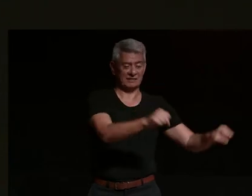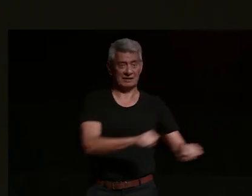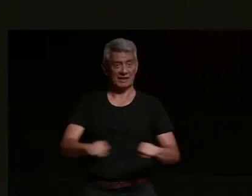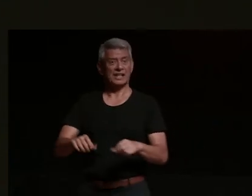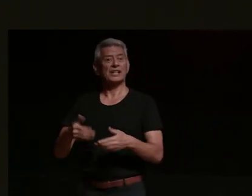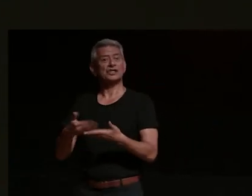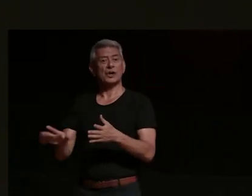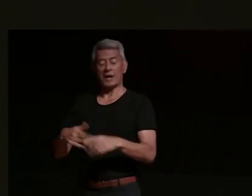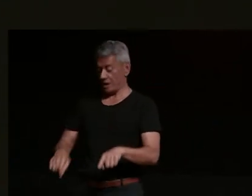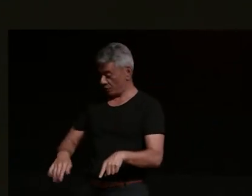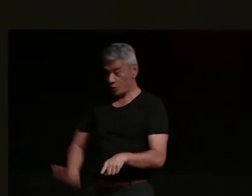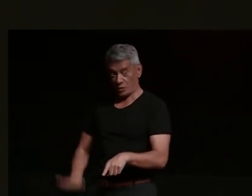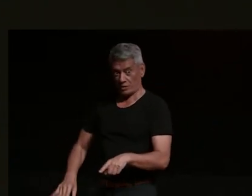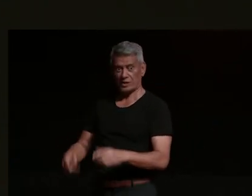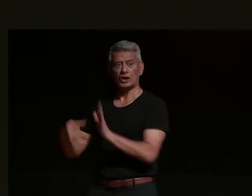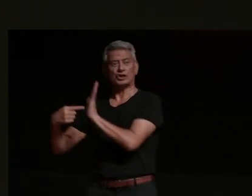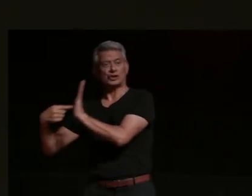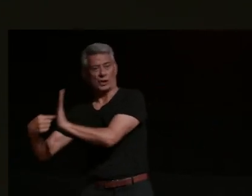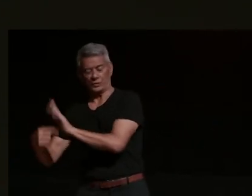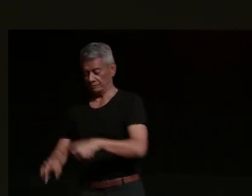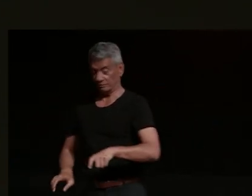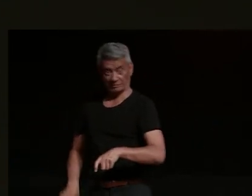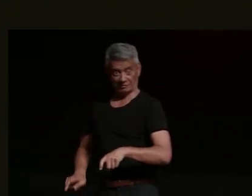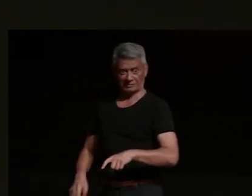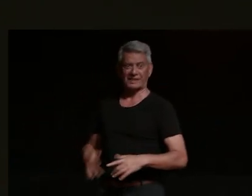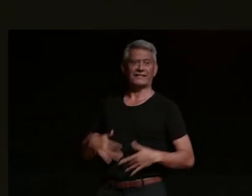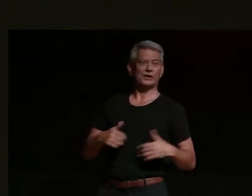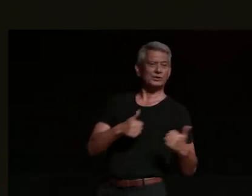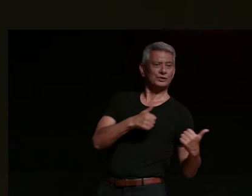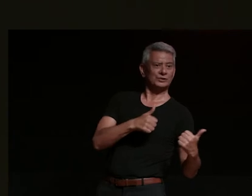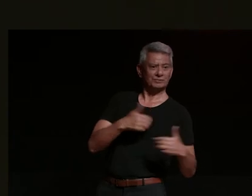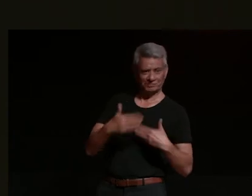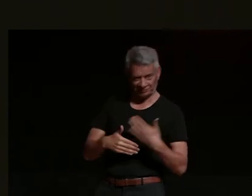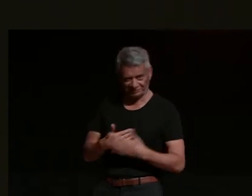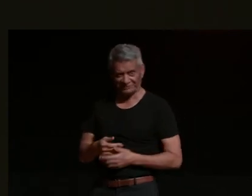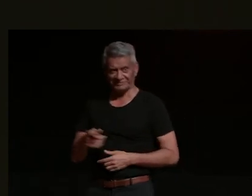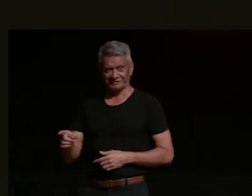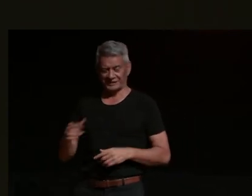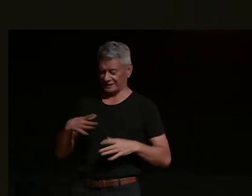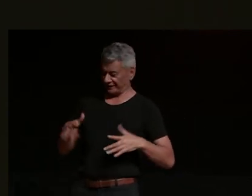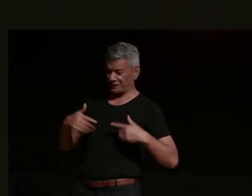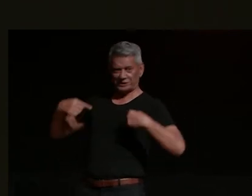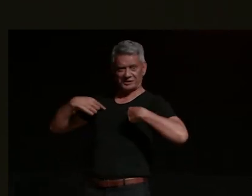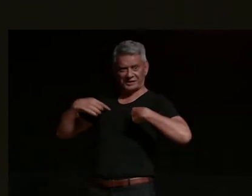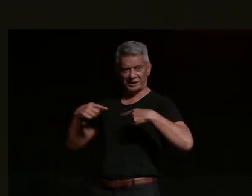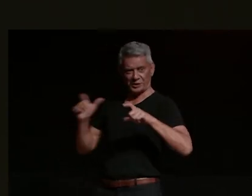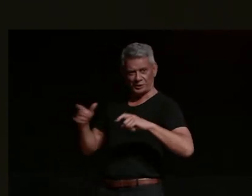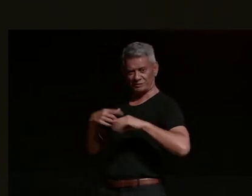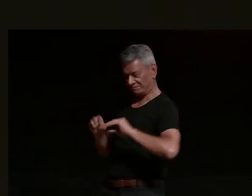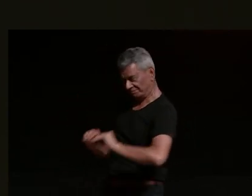and i felt really cool and at this point i thought is it going to win me some streetcar at school like this is this is a cool thing to be showing someone and i was showing him how to kickstart it